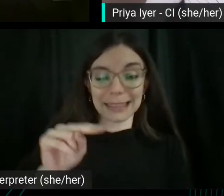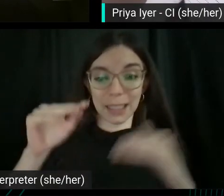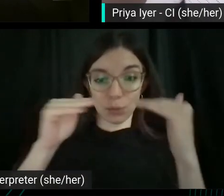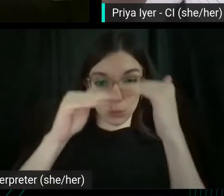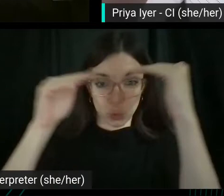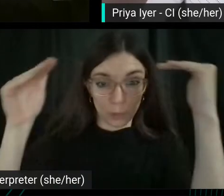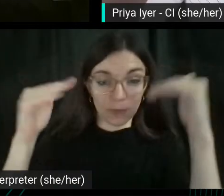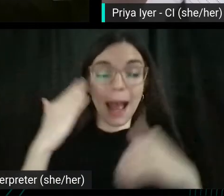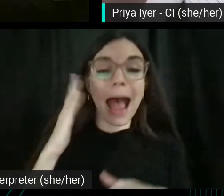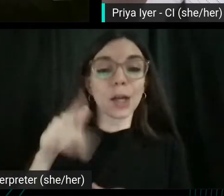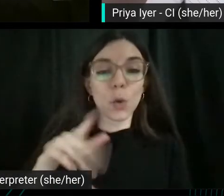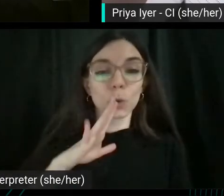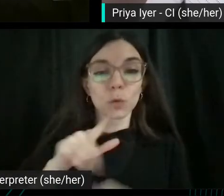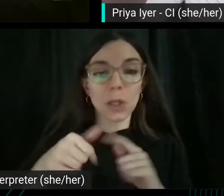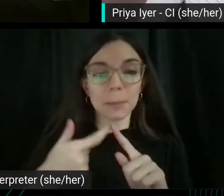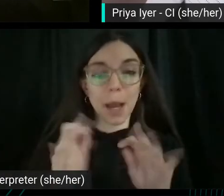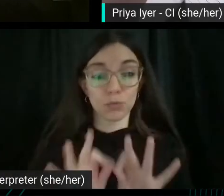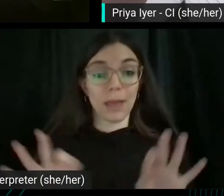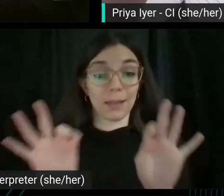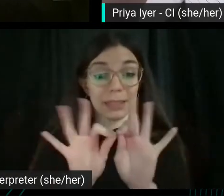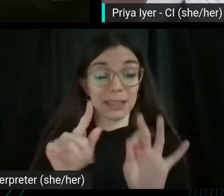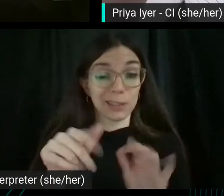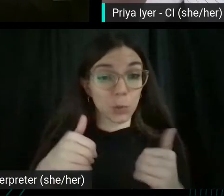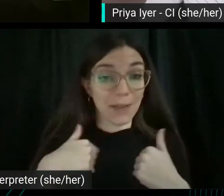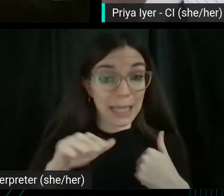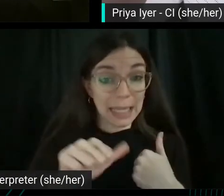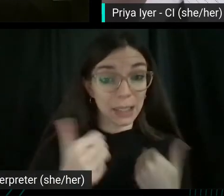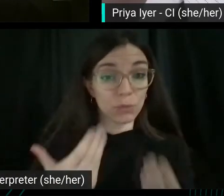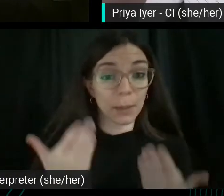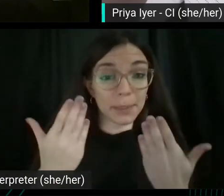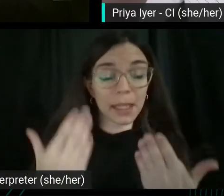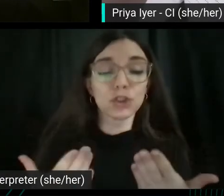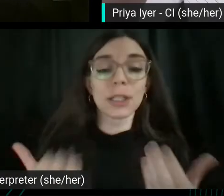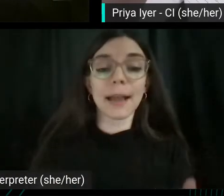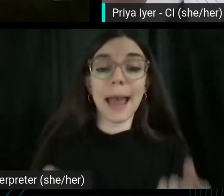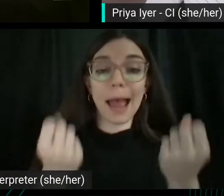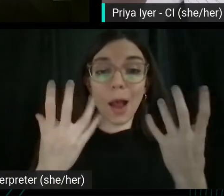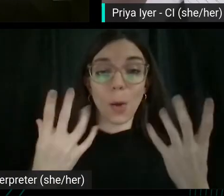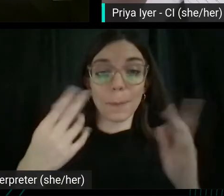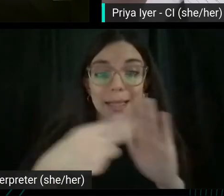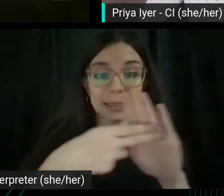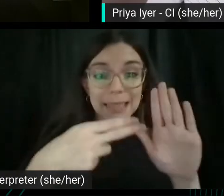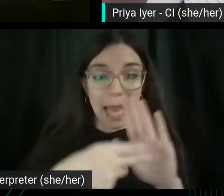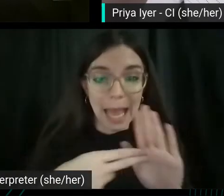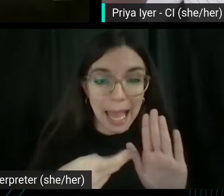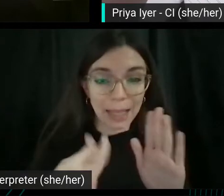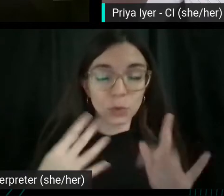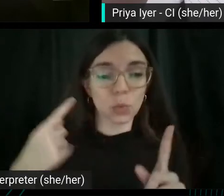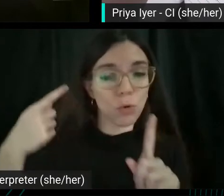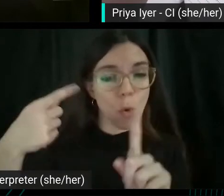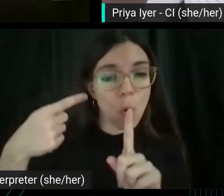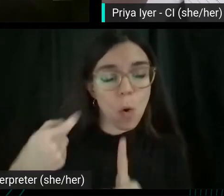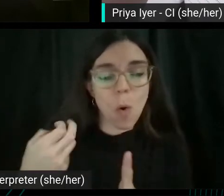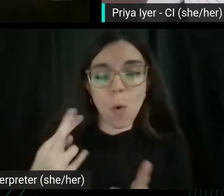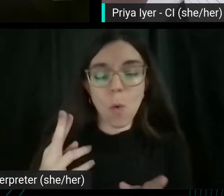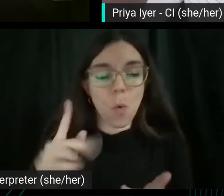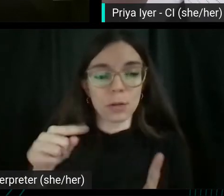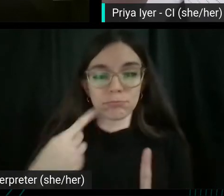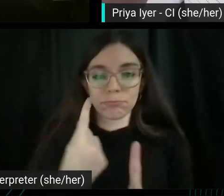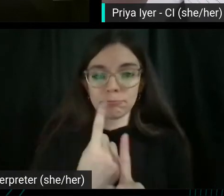Do you have any sort of recommendations around the number of tags or any sort of goal there? Or would you just say relevancy? Is the Main ones.